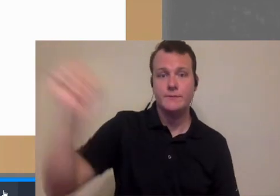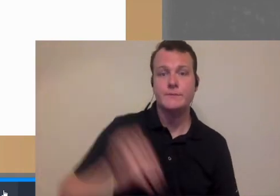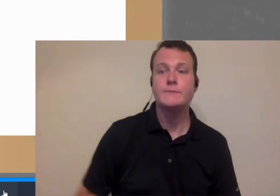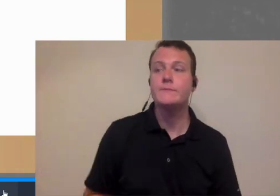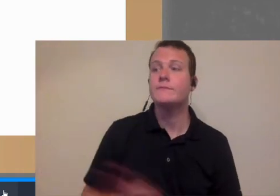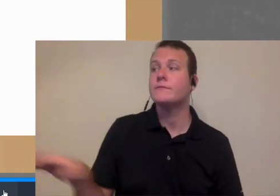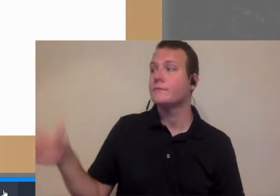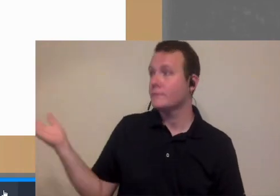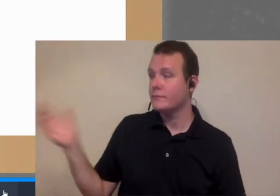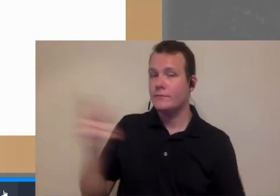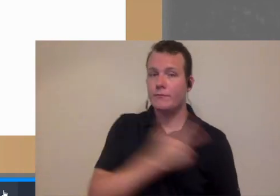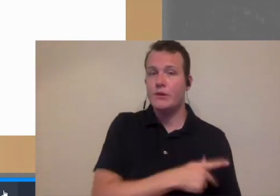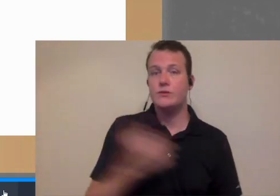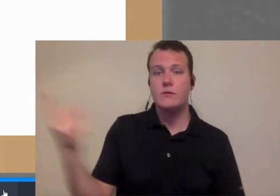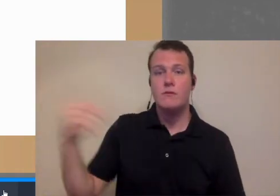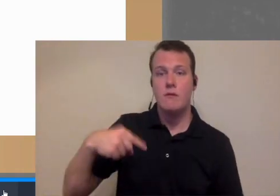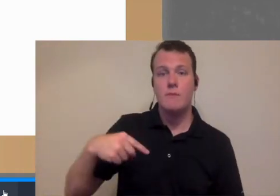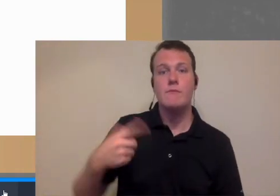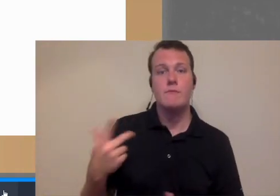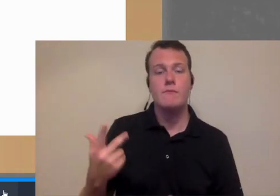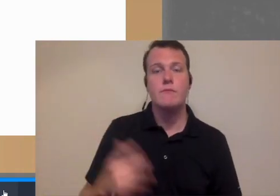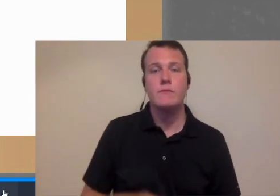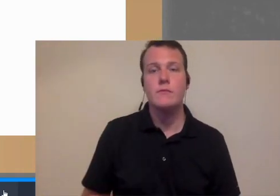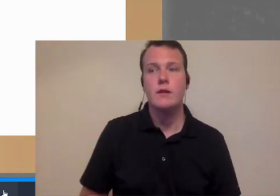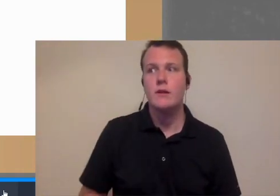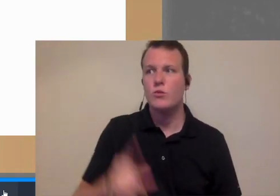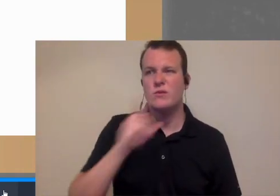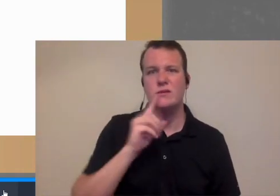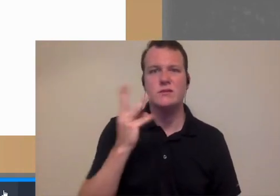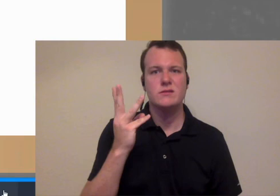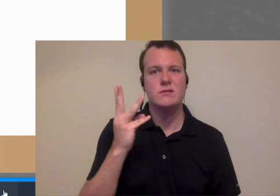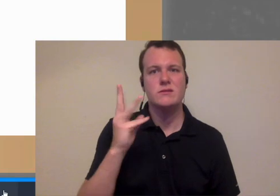and they walk out the next patient to walk in well I could clear six patients